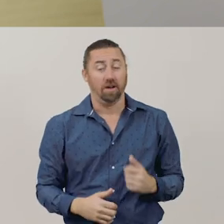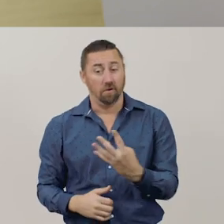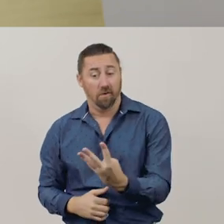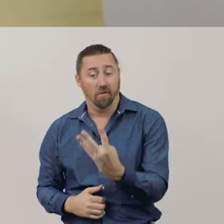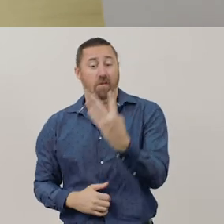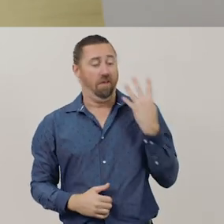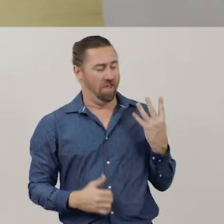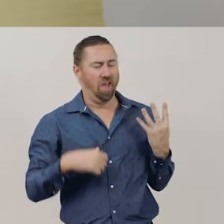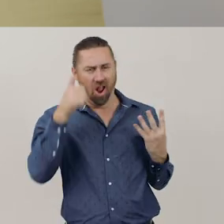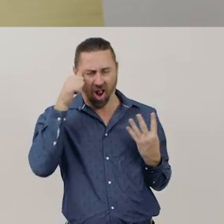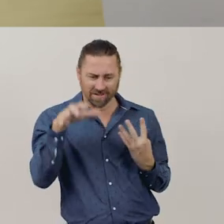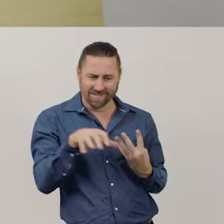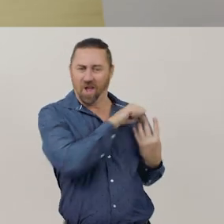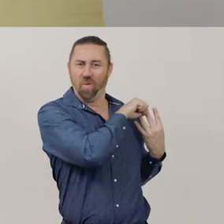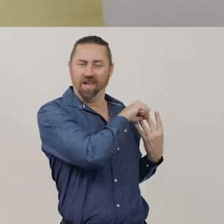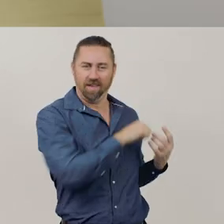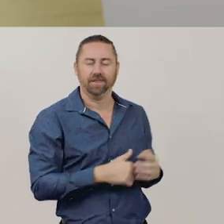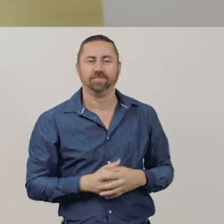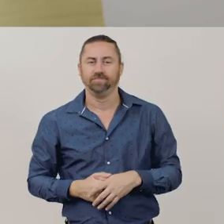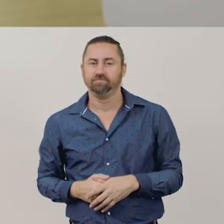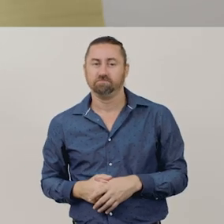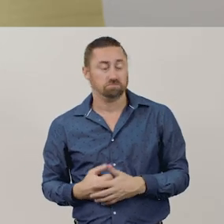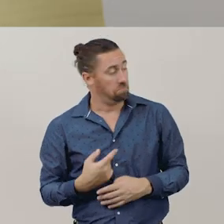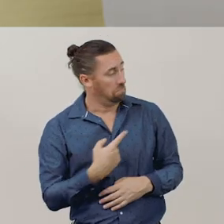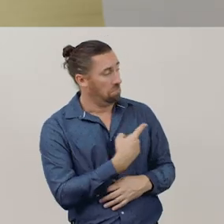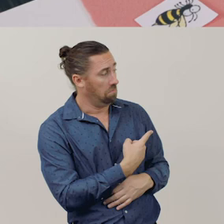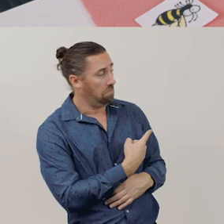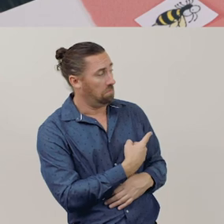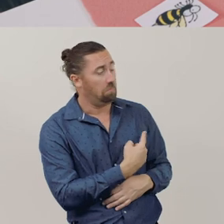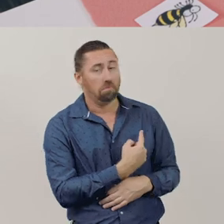Let’s solve this problem now with these banana counters.